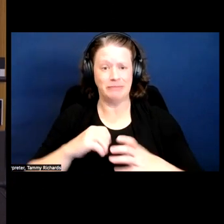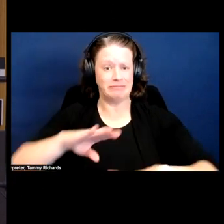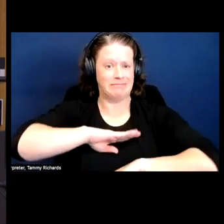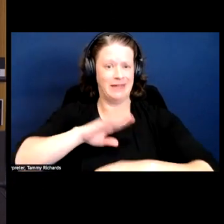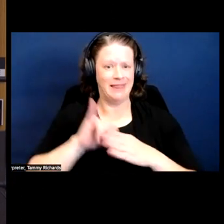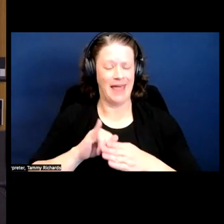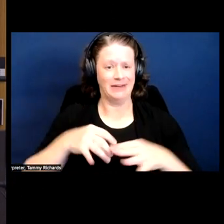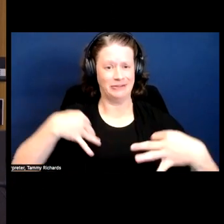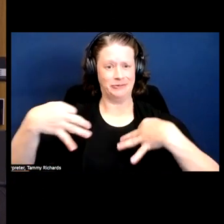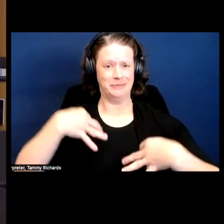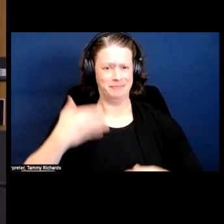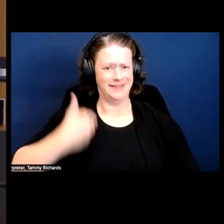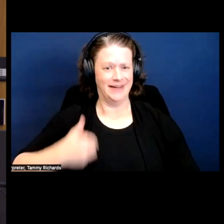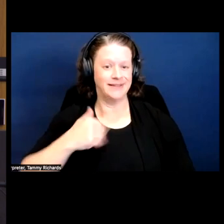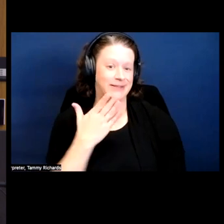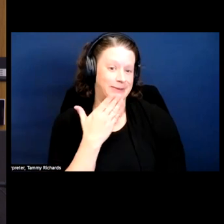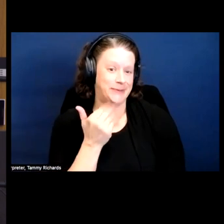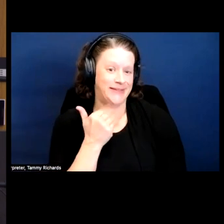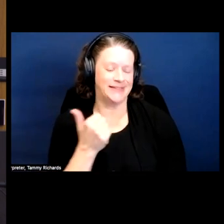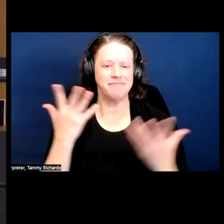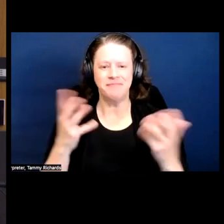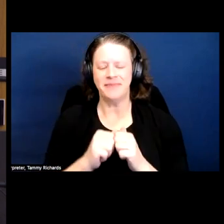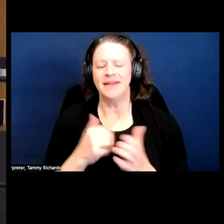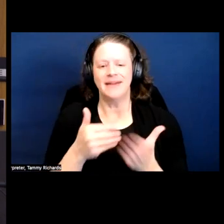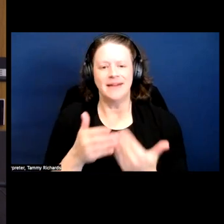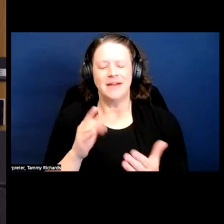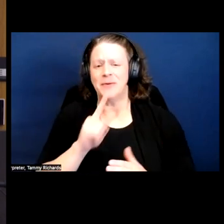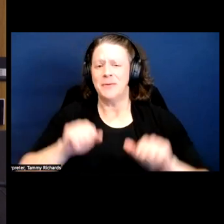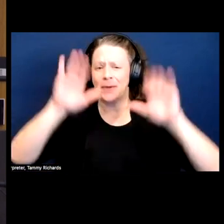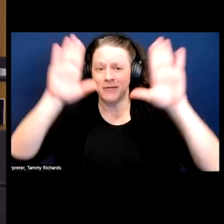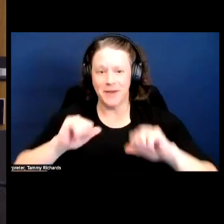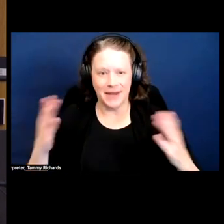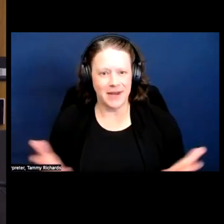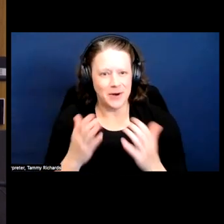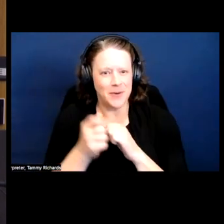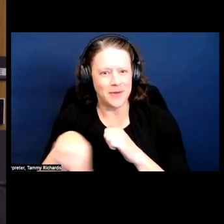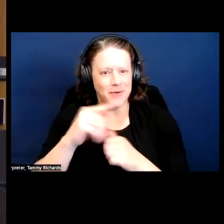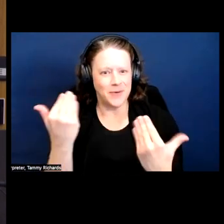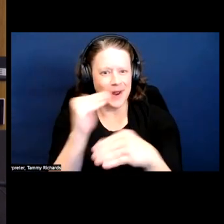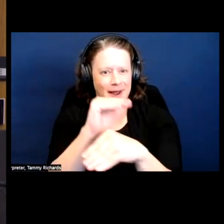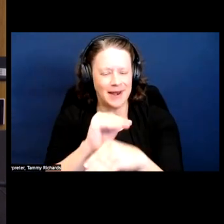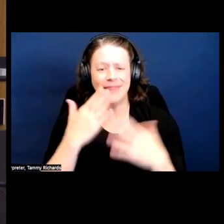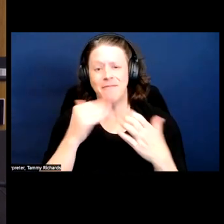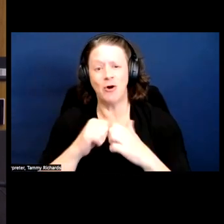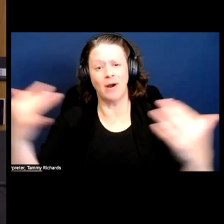It's really an honor to be here with all of you this evening. Thank you for coming out. The book is a wonderful and I